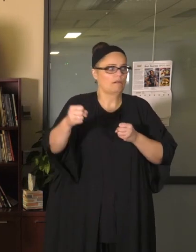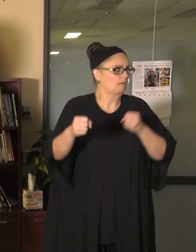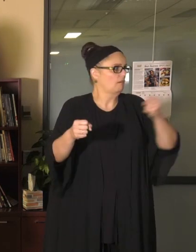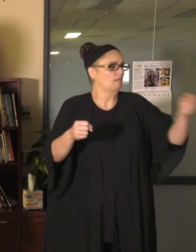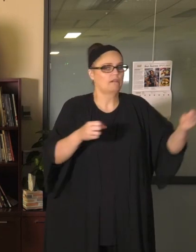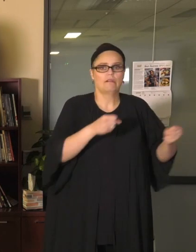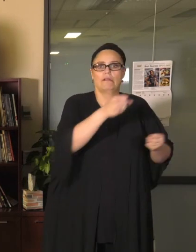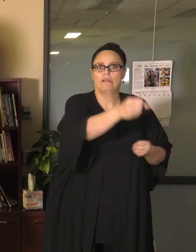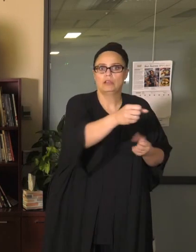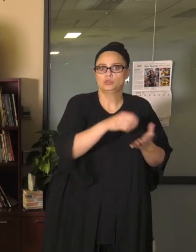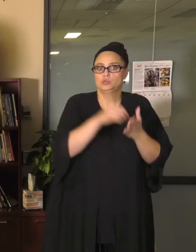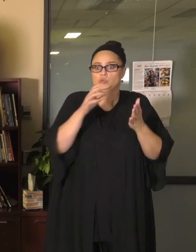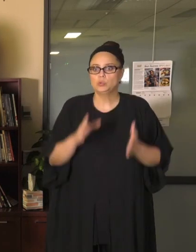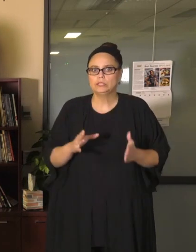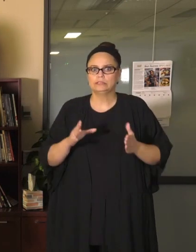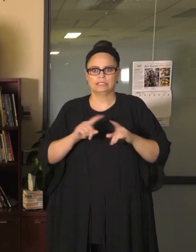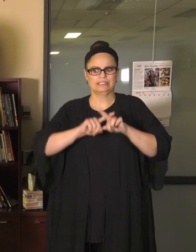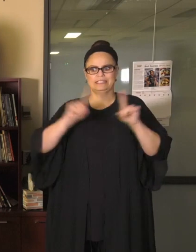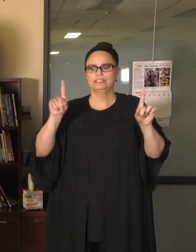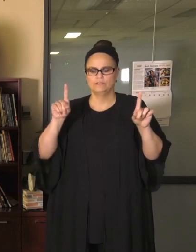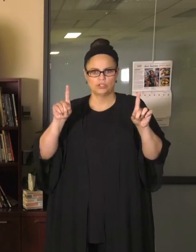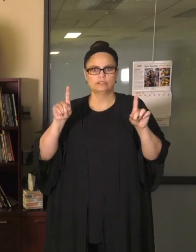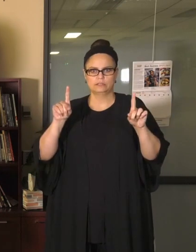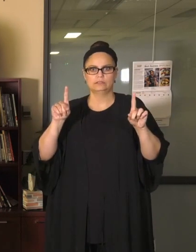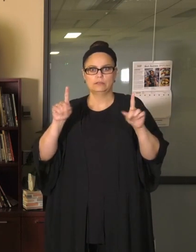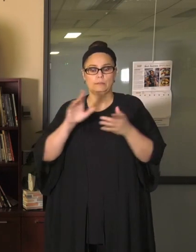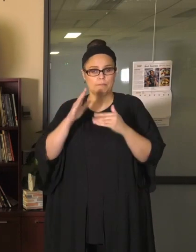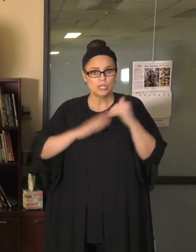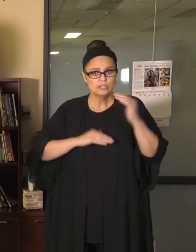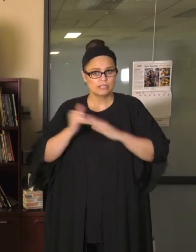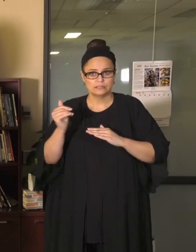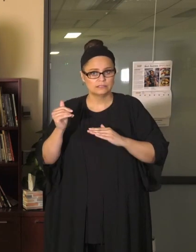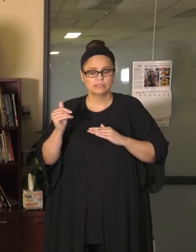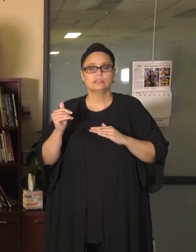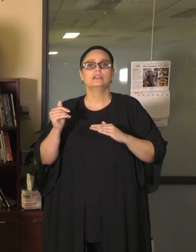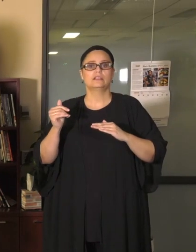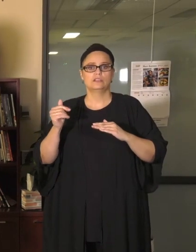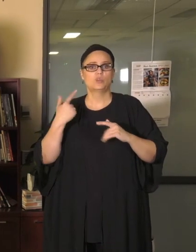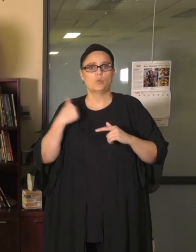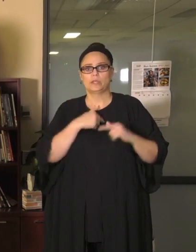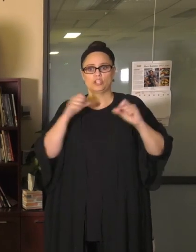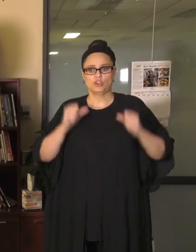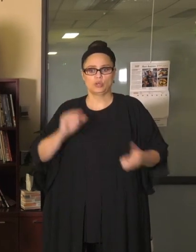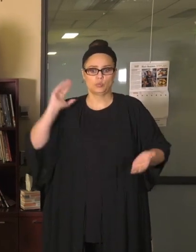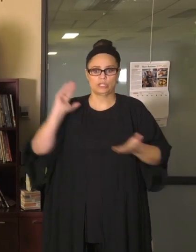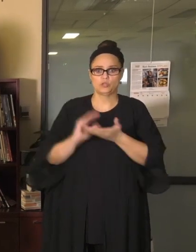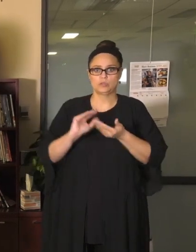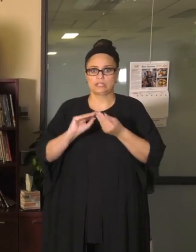environments that could be reduced at 50%, and again, in order to do that safely, with the amount of staffing that we